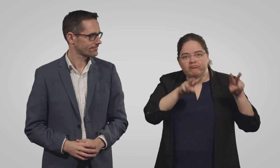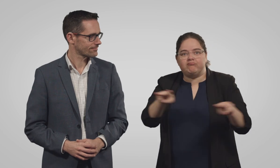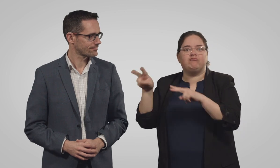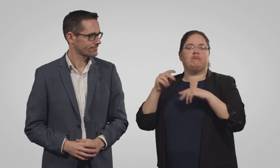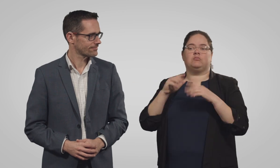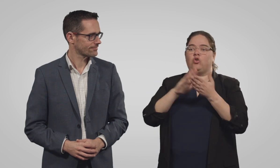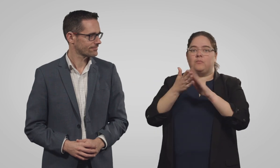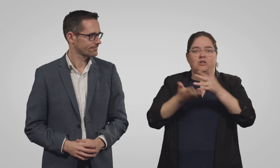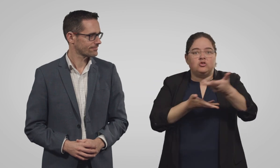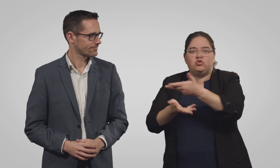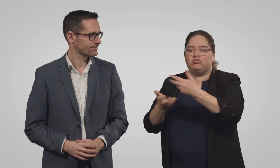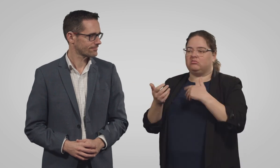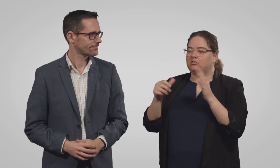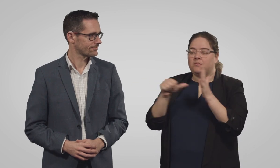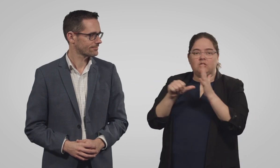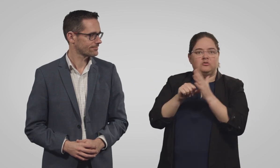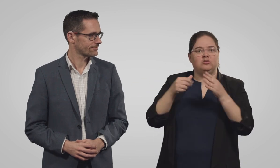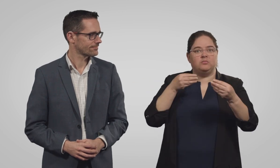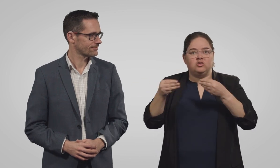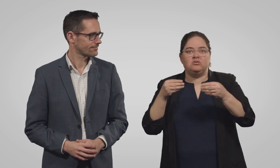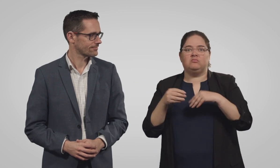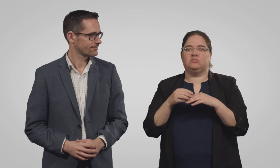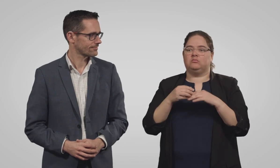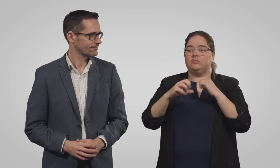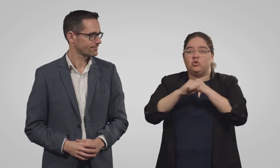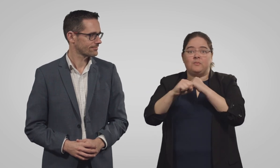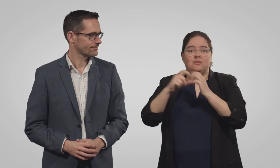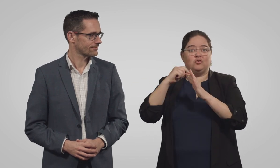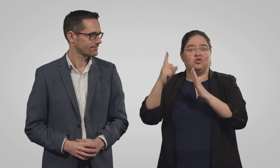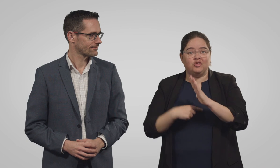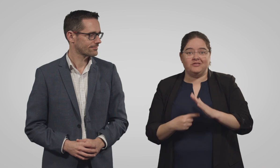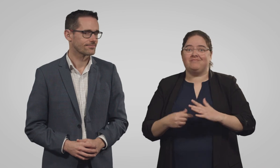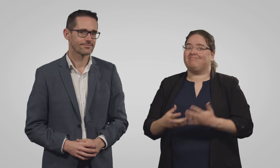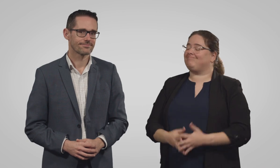community consultations, budget management, and project promotion.